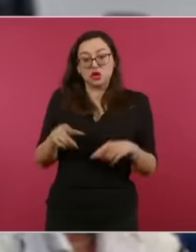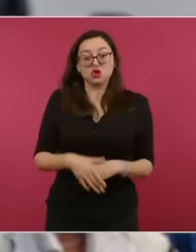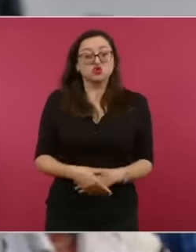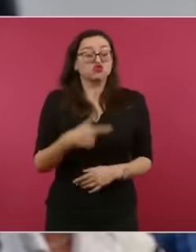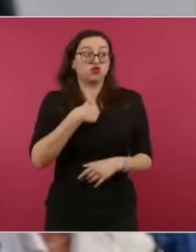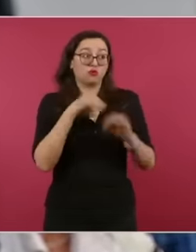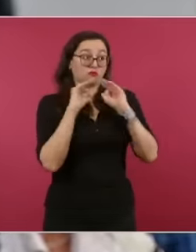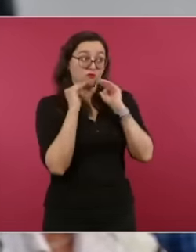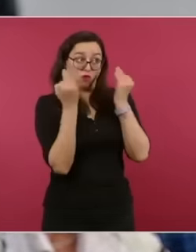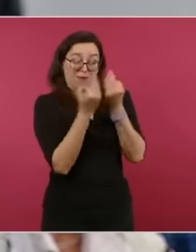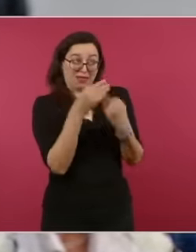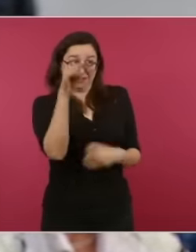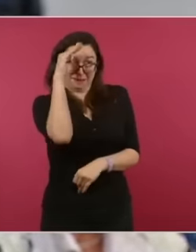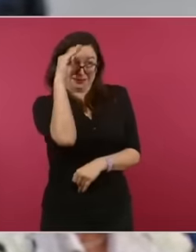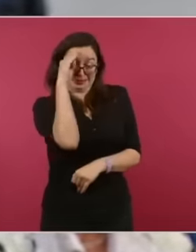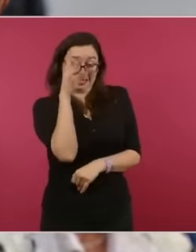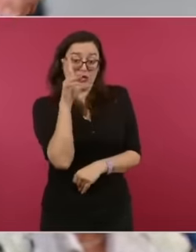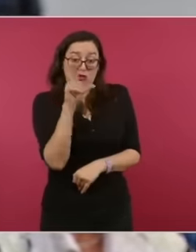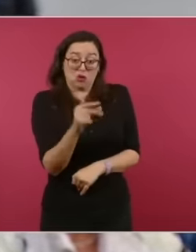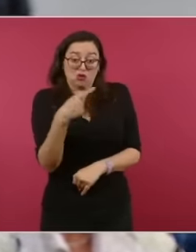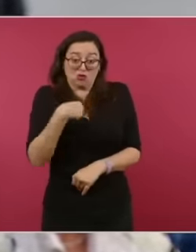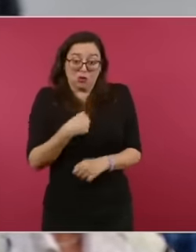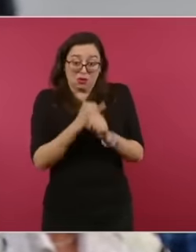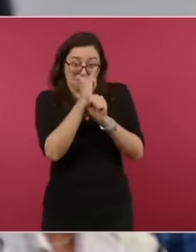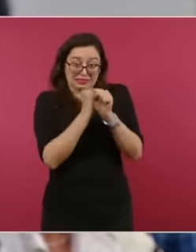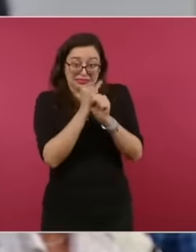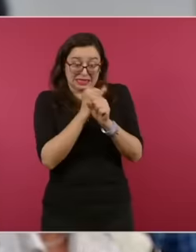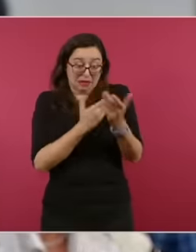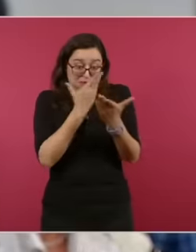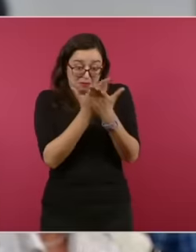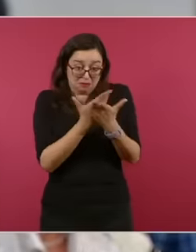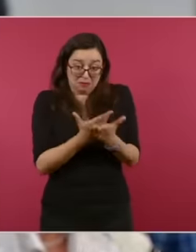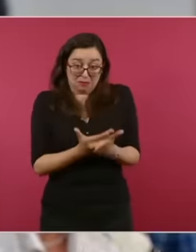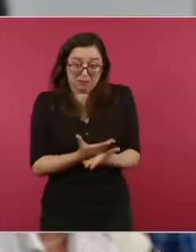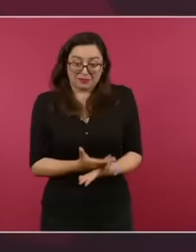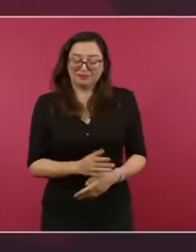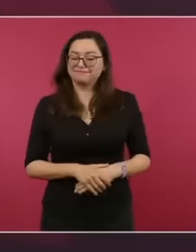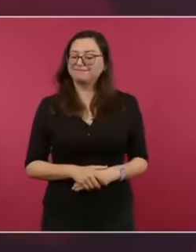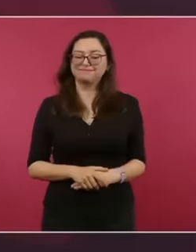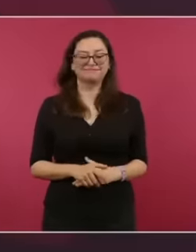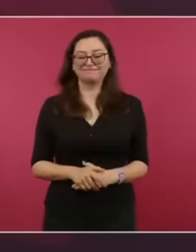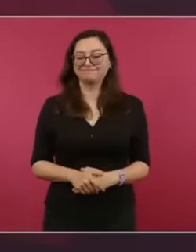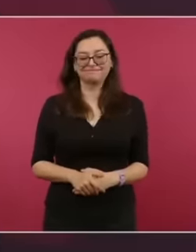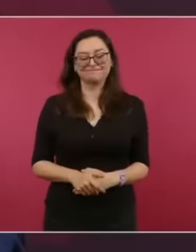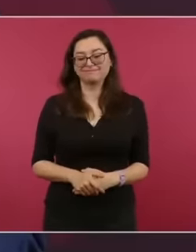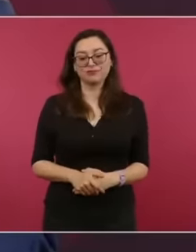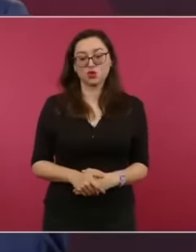'm talking to you about the data we collect here with your experts, you, too, this is the media